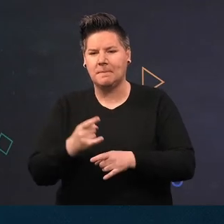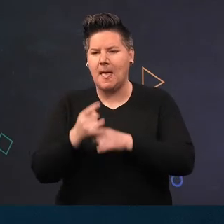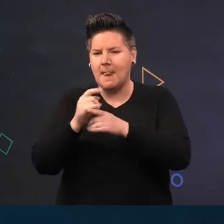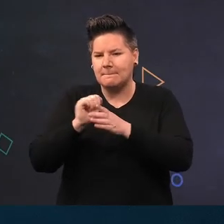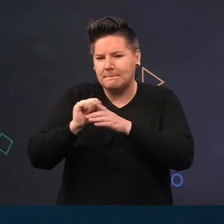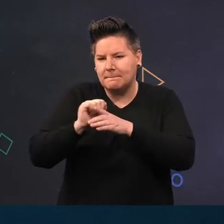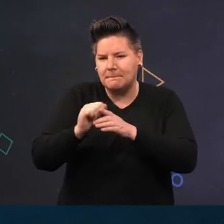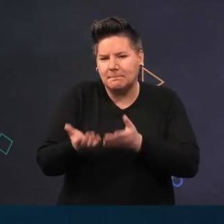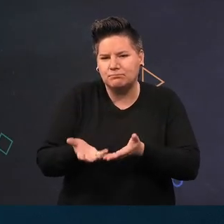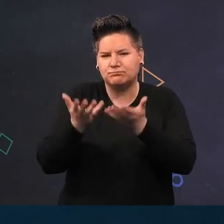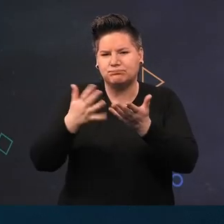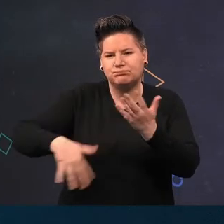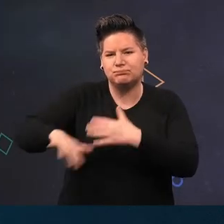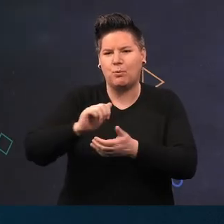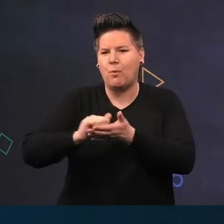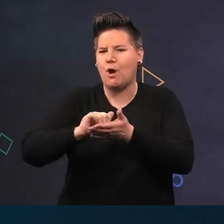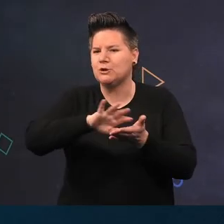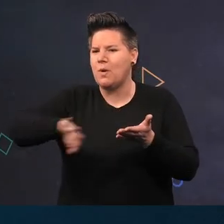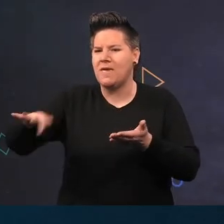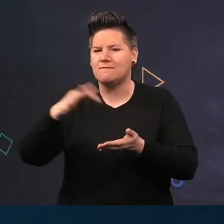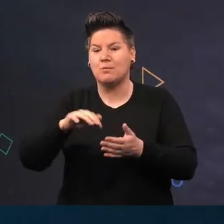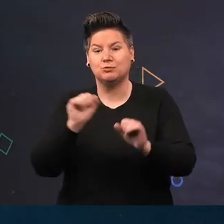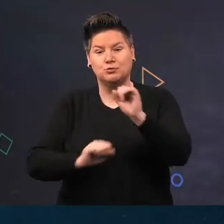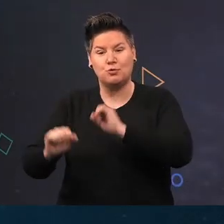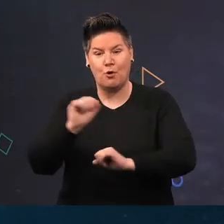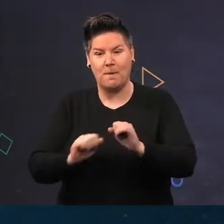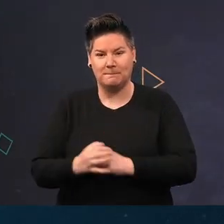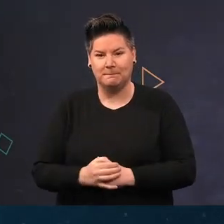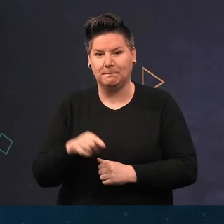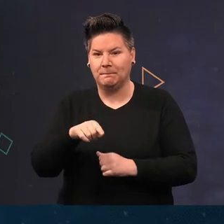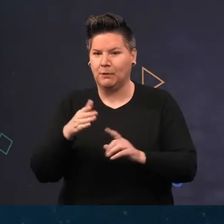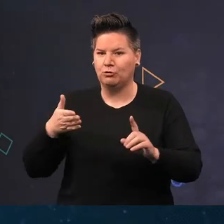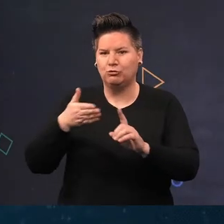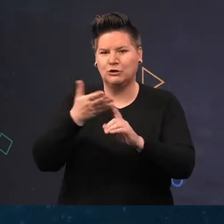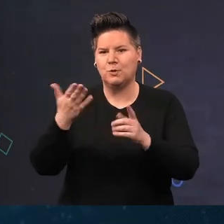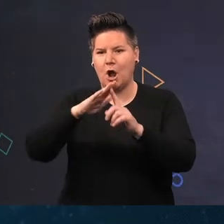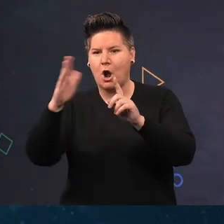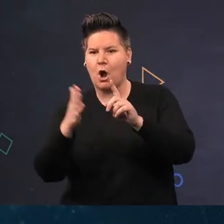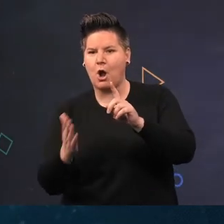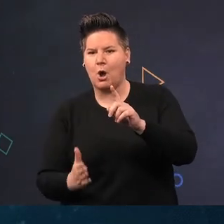otherwise be washed away from storm energy, which reaches the coast and cause additional erosion.